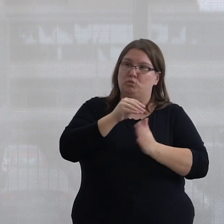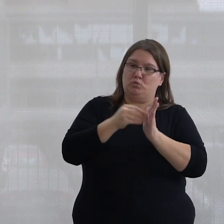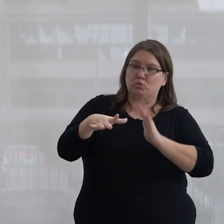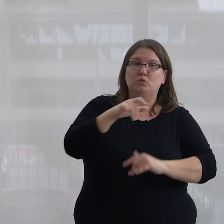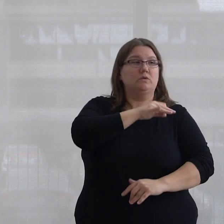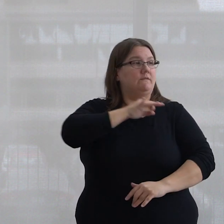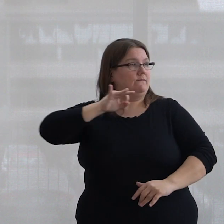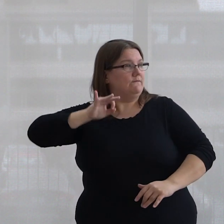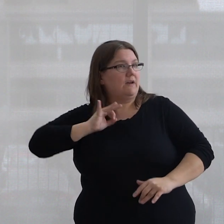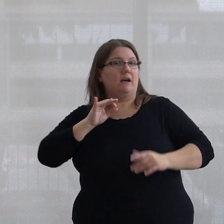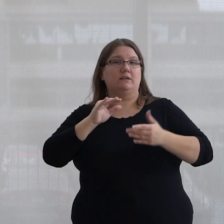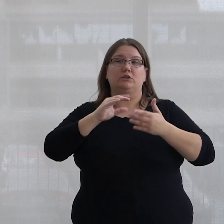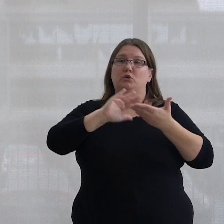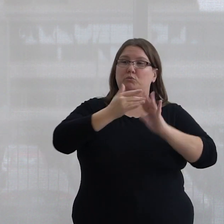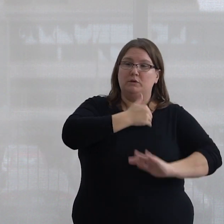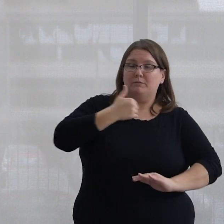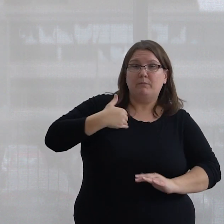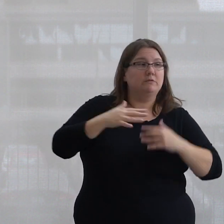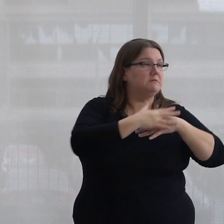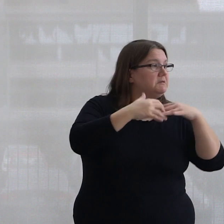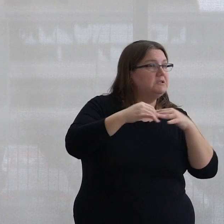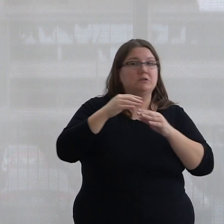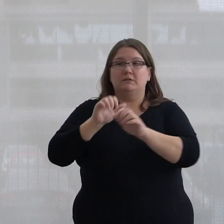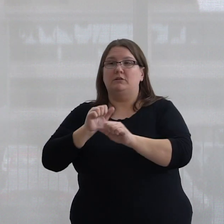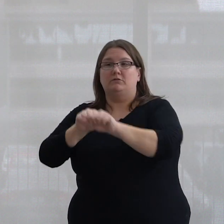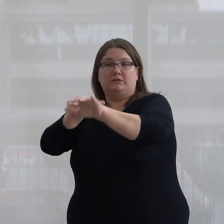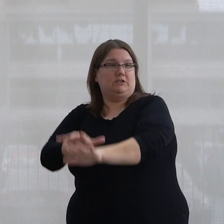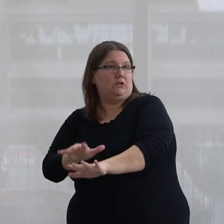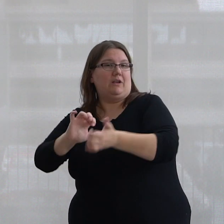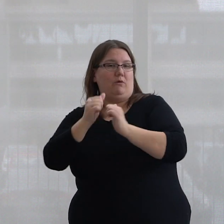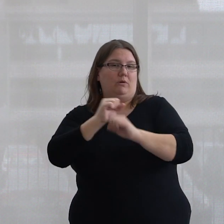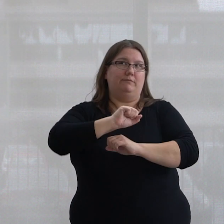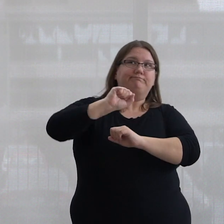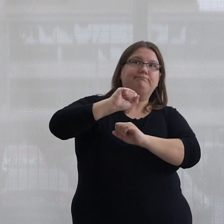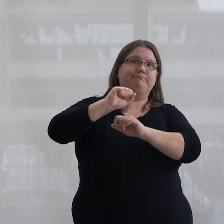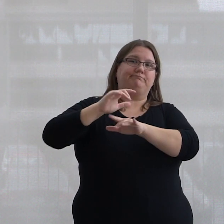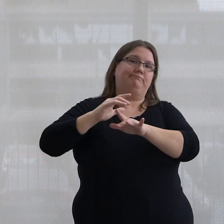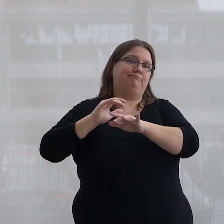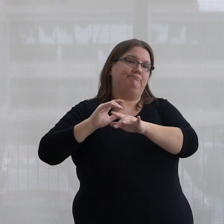of our local community, Indigenous or not, can support Indigenous resistance and resurgence today.